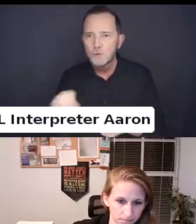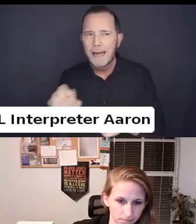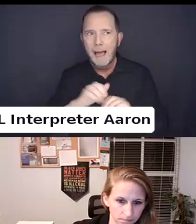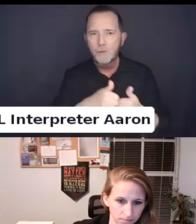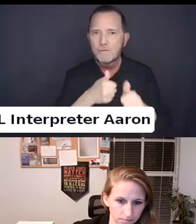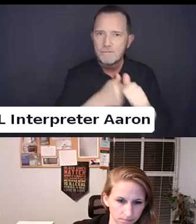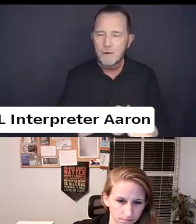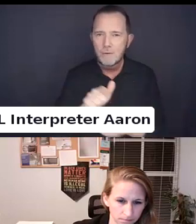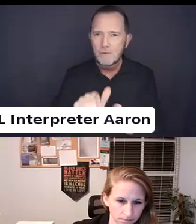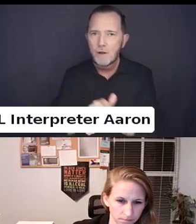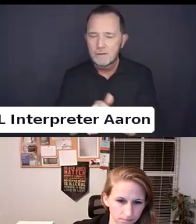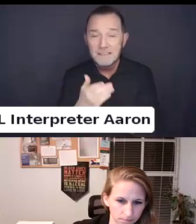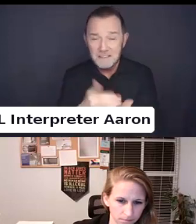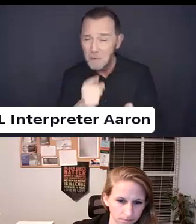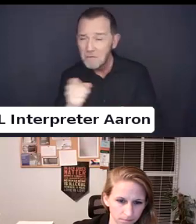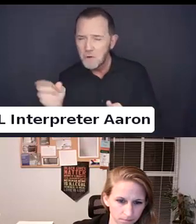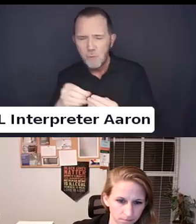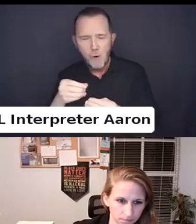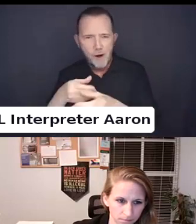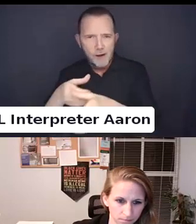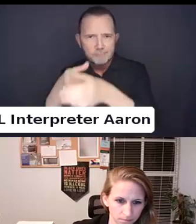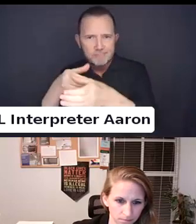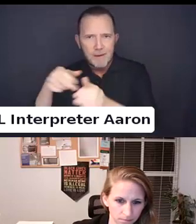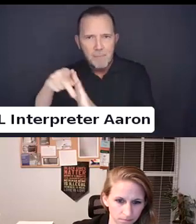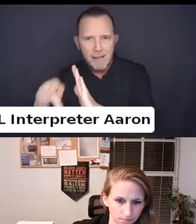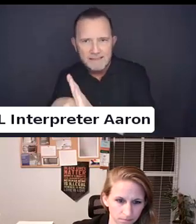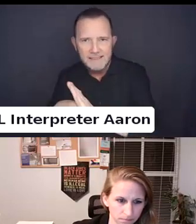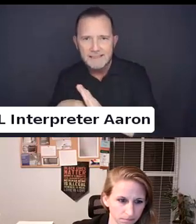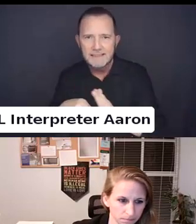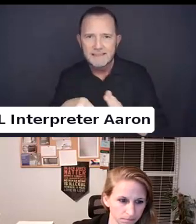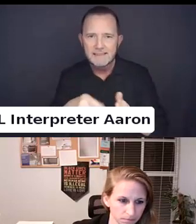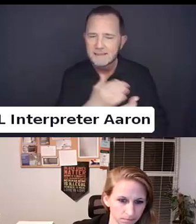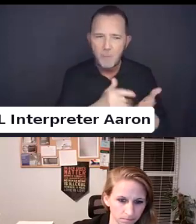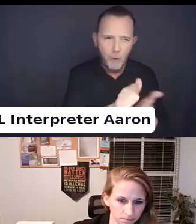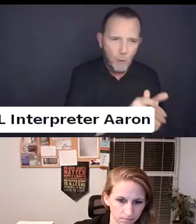more policy rather than legal practitioners.